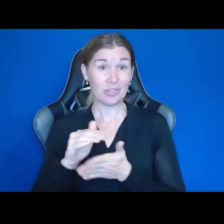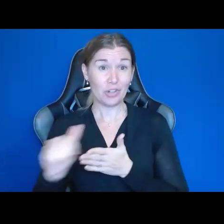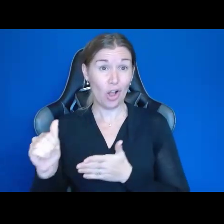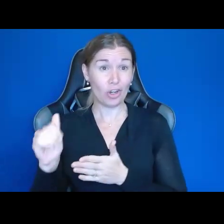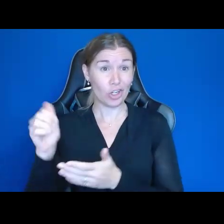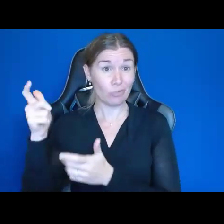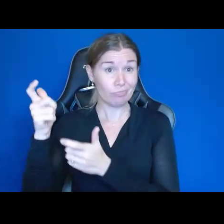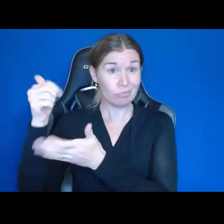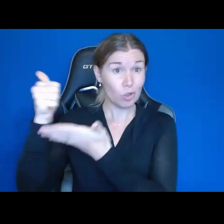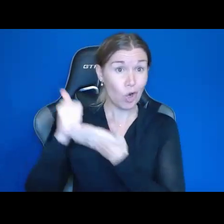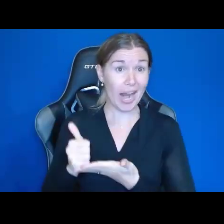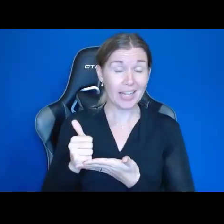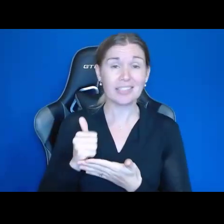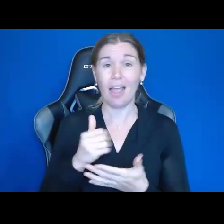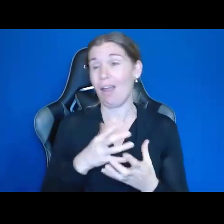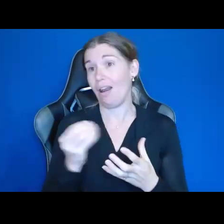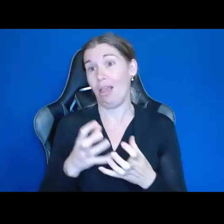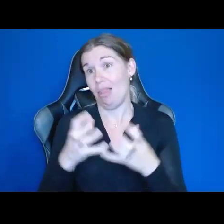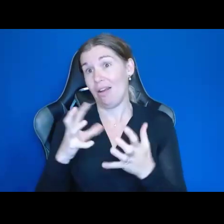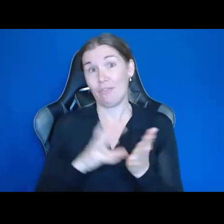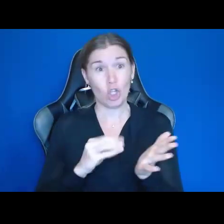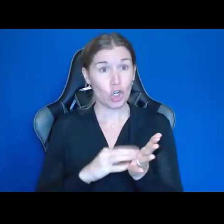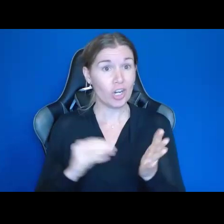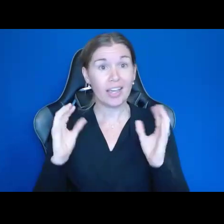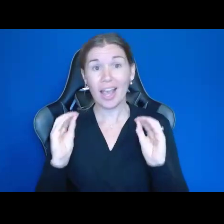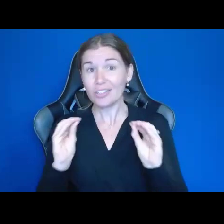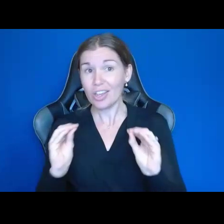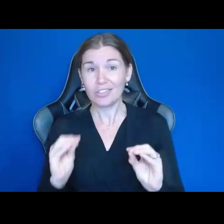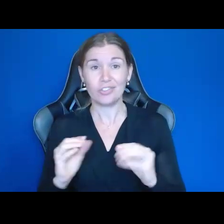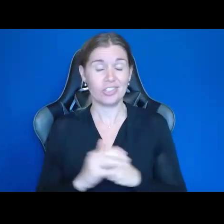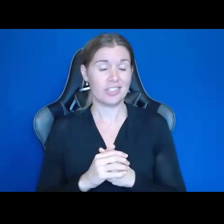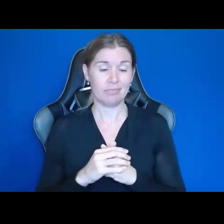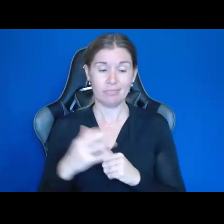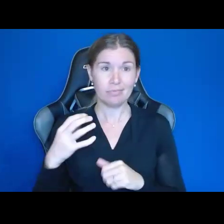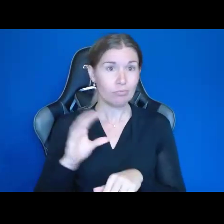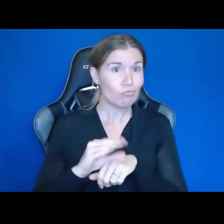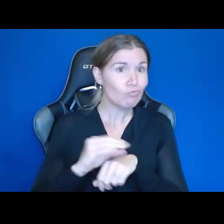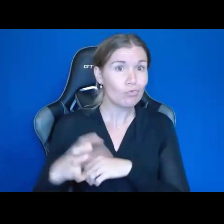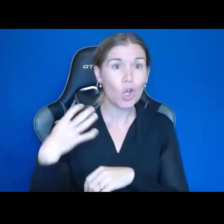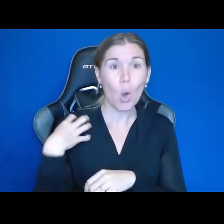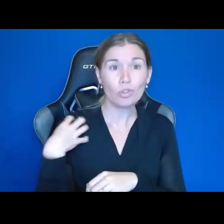They also have a lot of learning and education and coaching and different things.